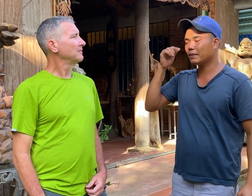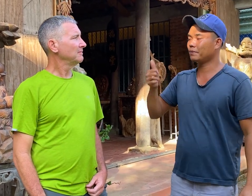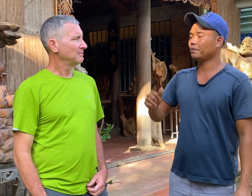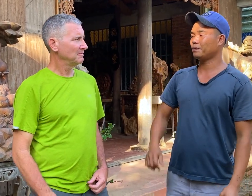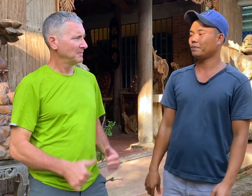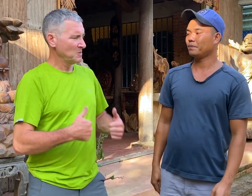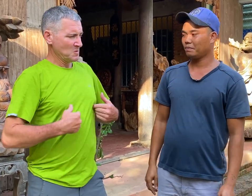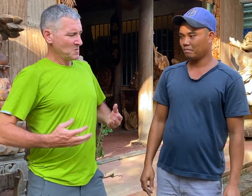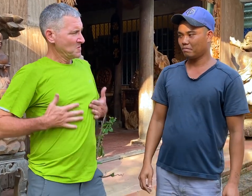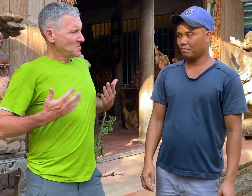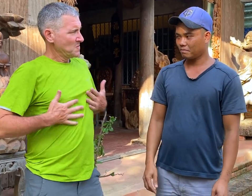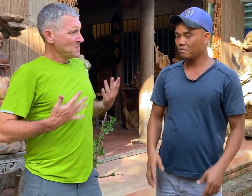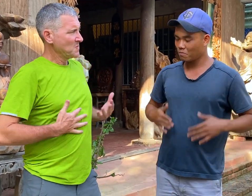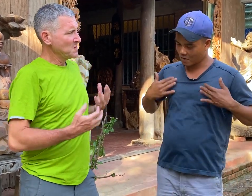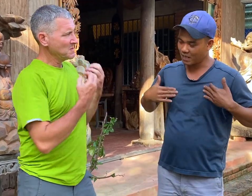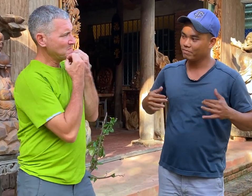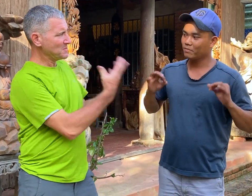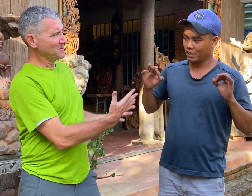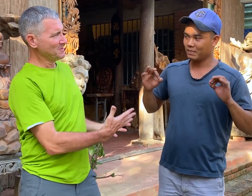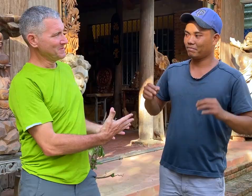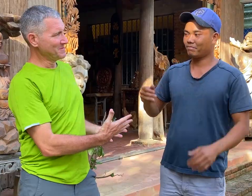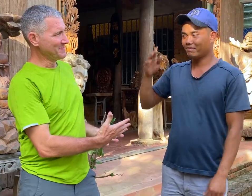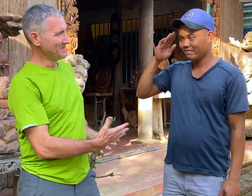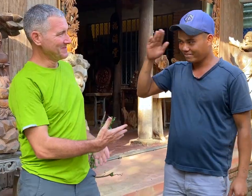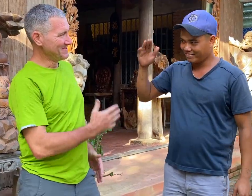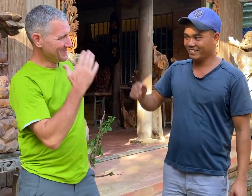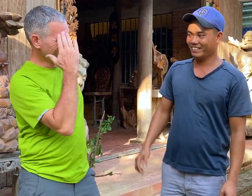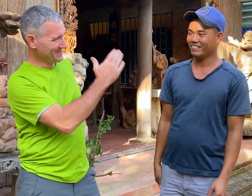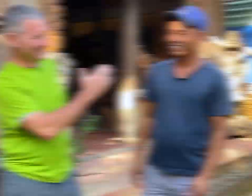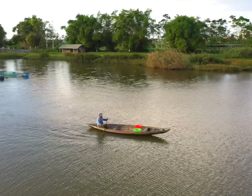I'm really happy with your work. Thank you. Thank you.